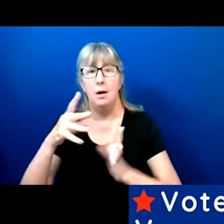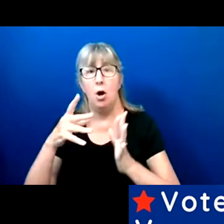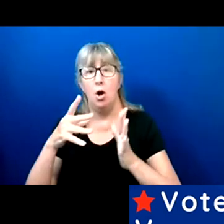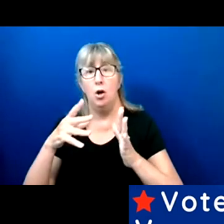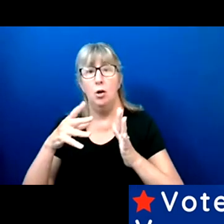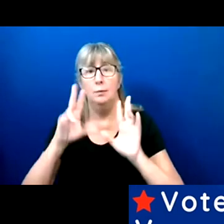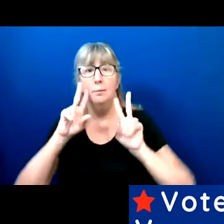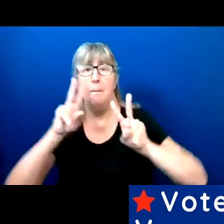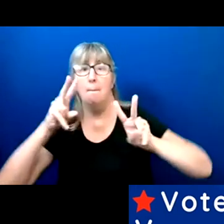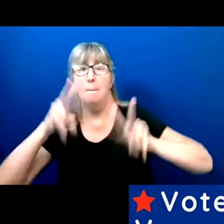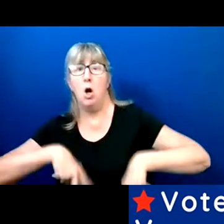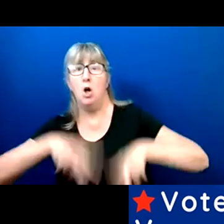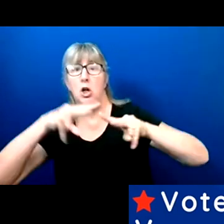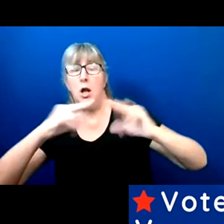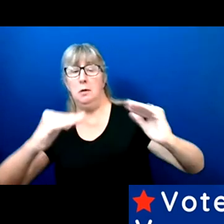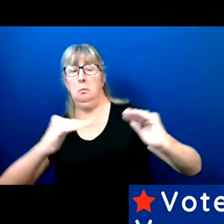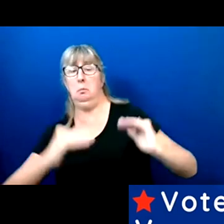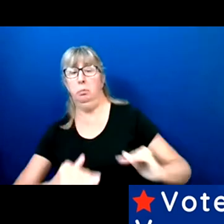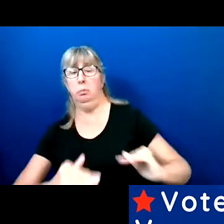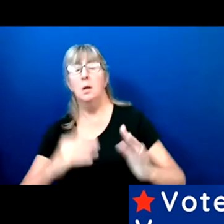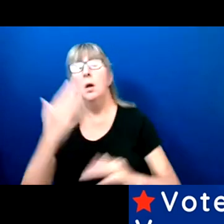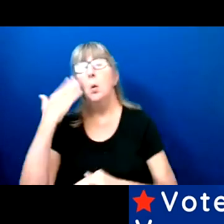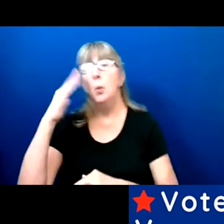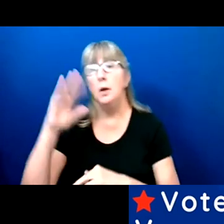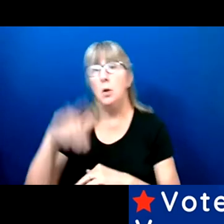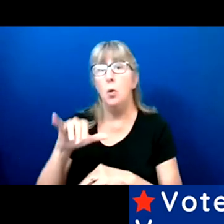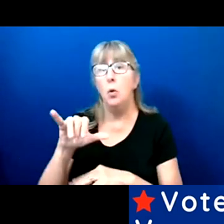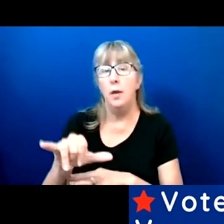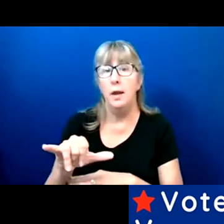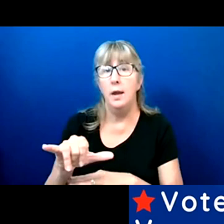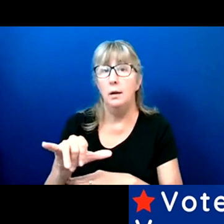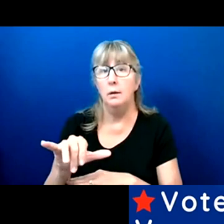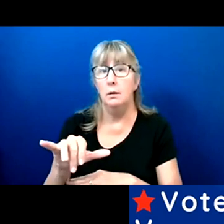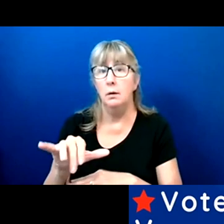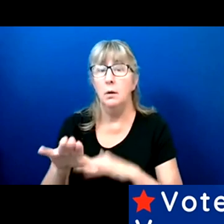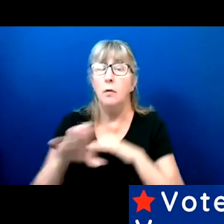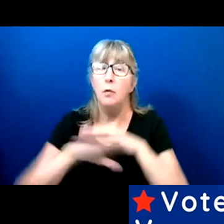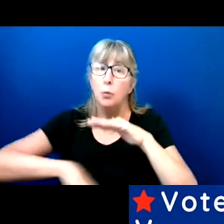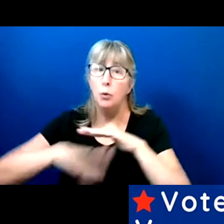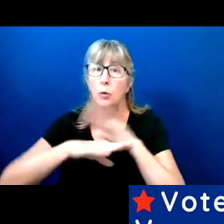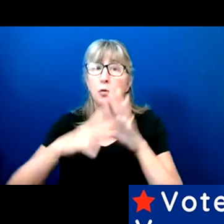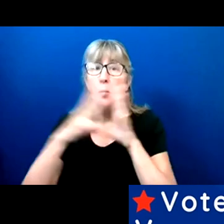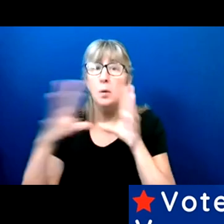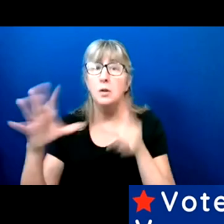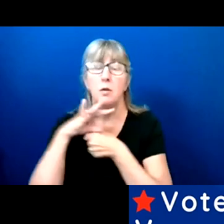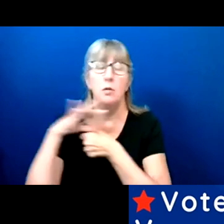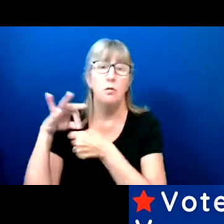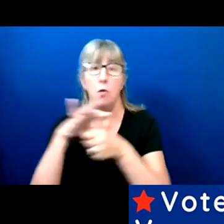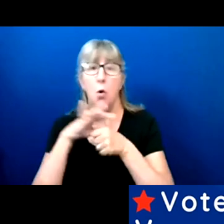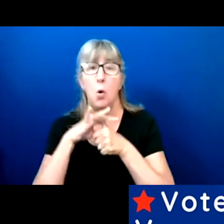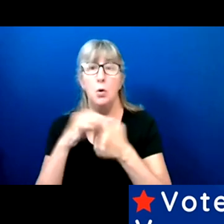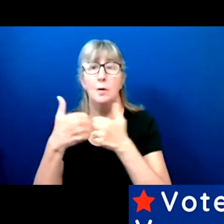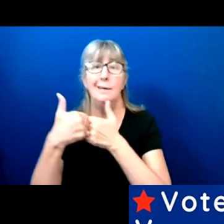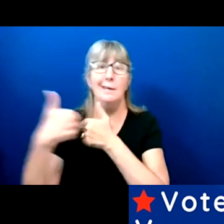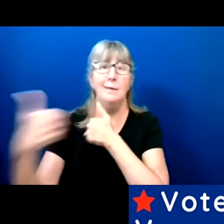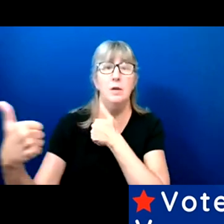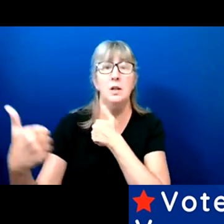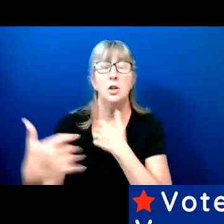While we know the root of so much of this voter disentrance meant is anti-Blackness.